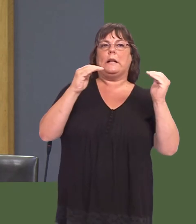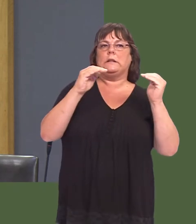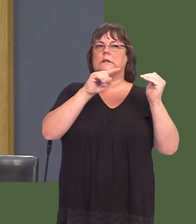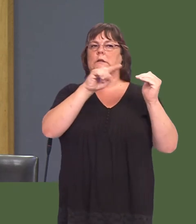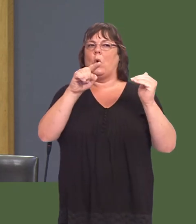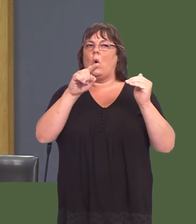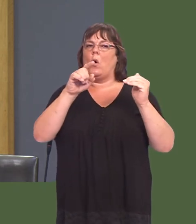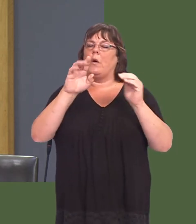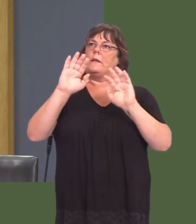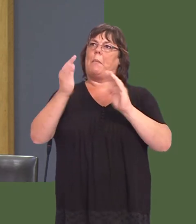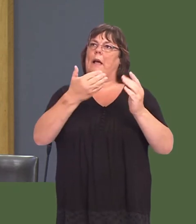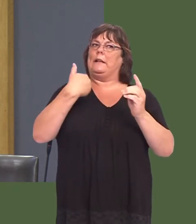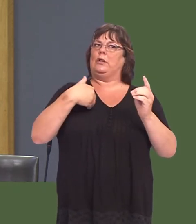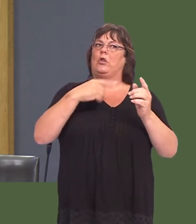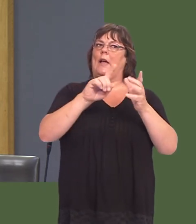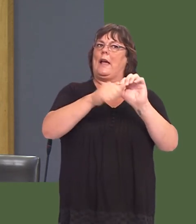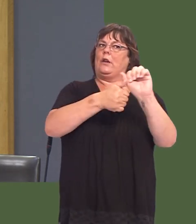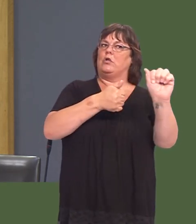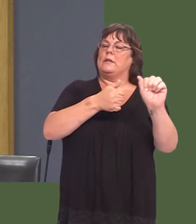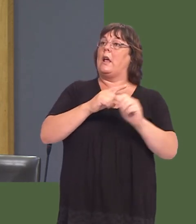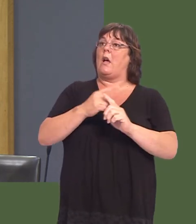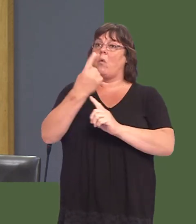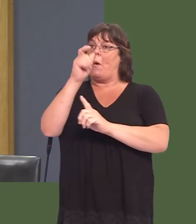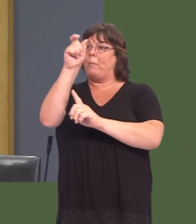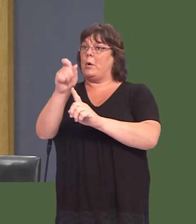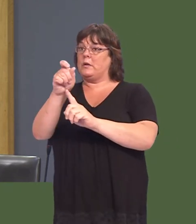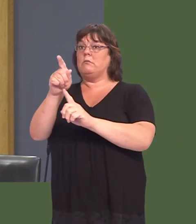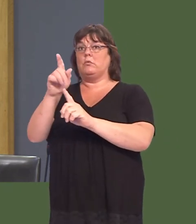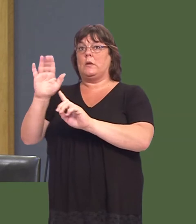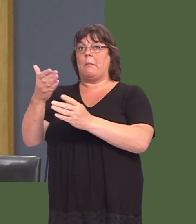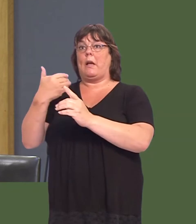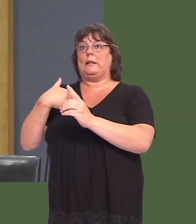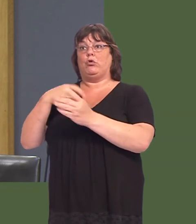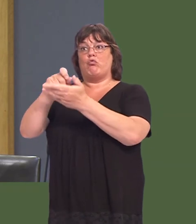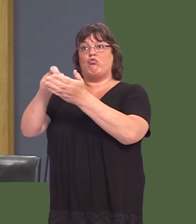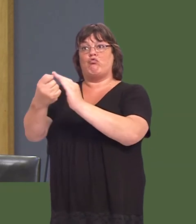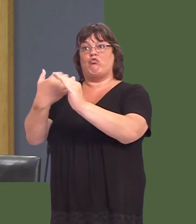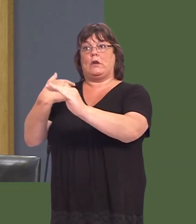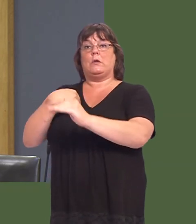agencies. Iíve got a constituent who is a supply teacher whoís written to me, and she tells me that